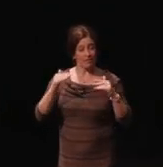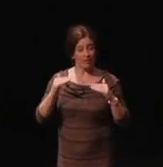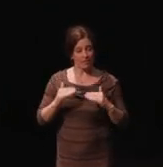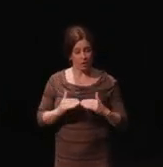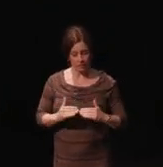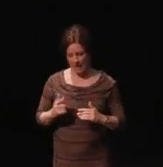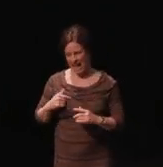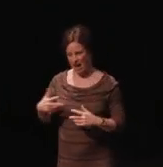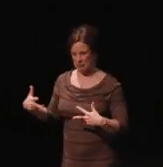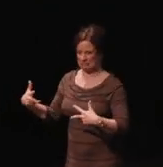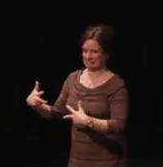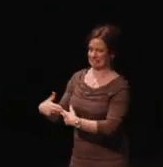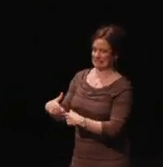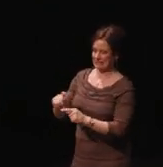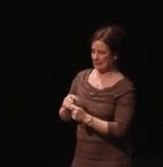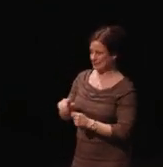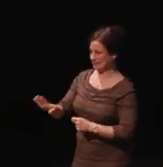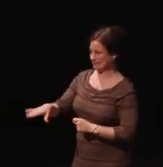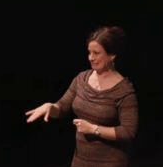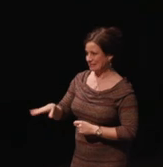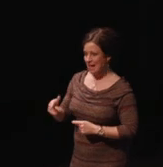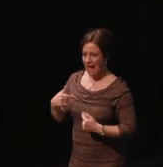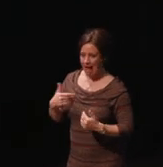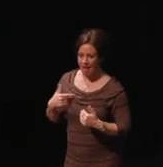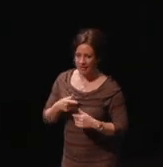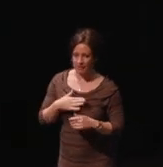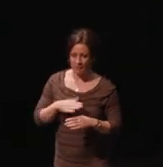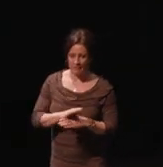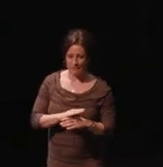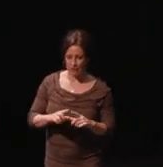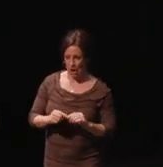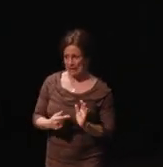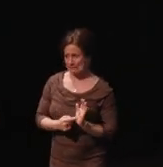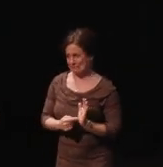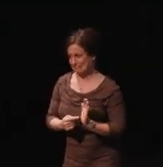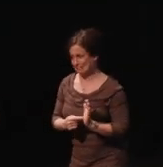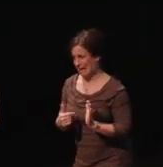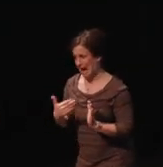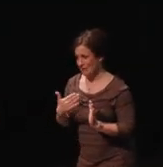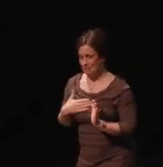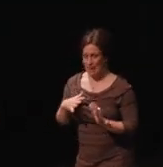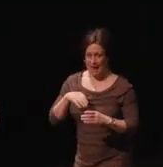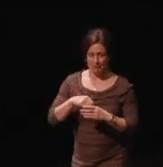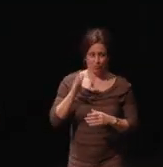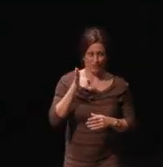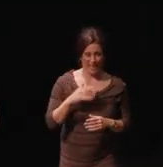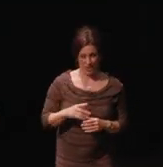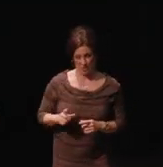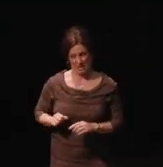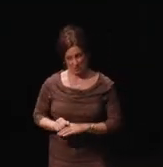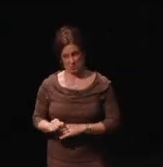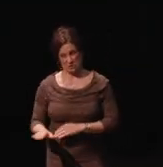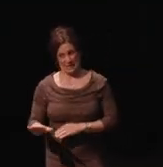literary cut the team of saying, ''Guys, I had this on my business cards and I had this for my presentation. We need to ship.''